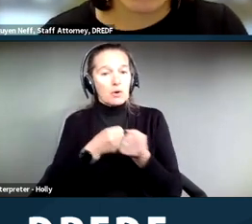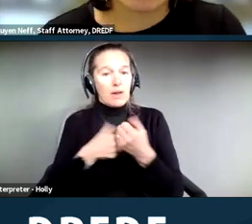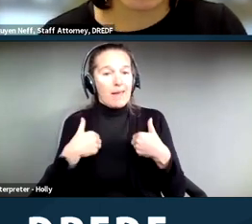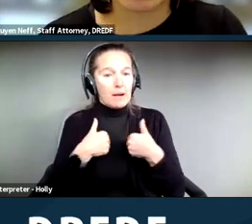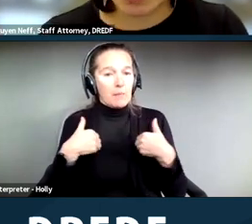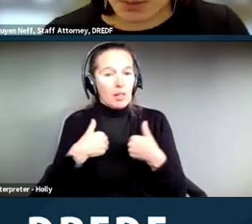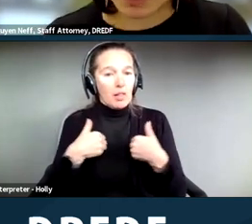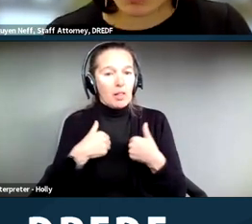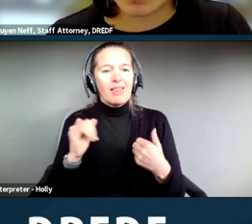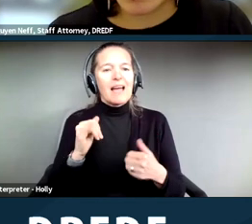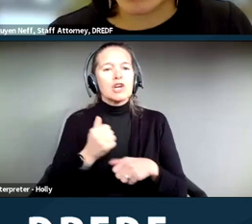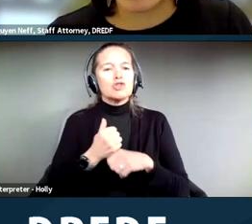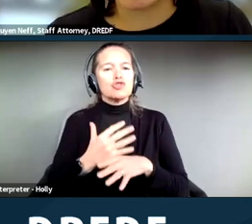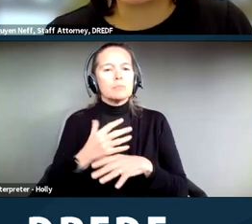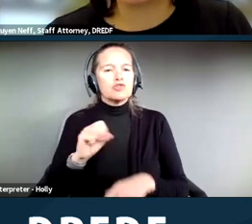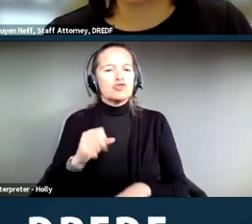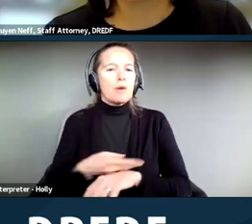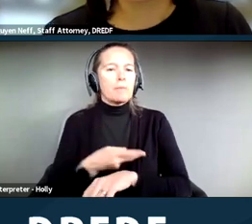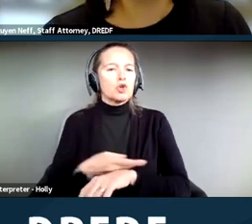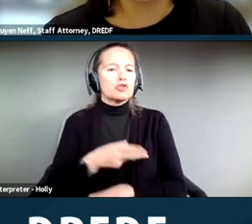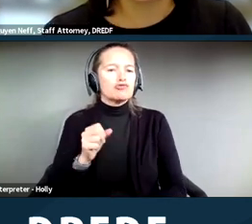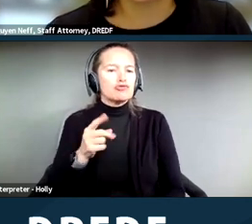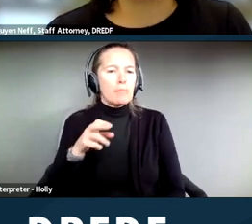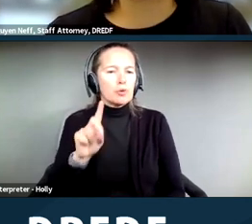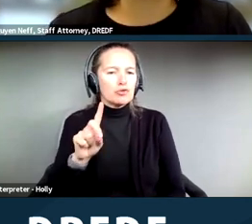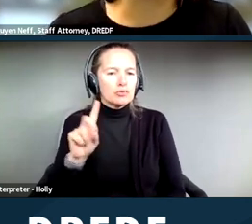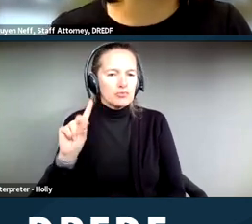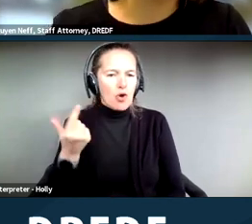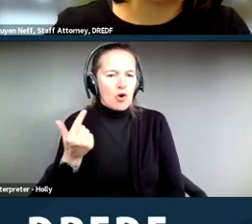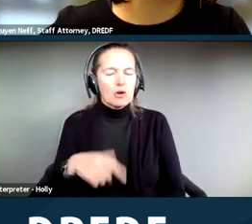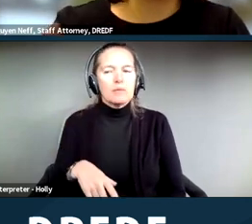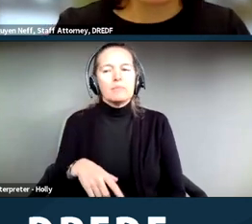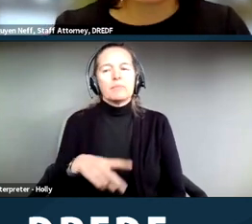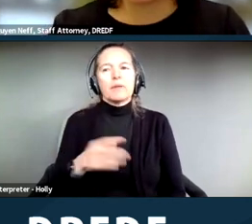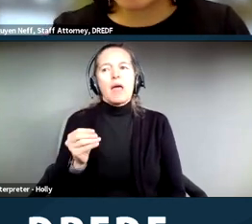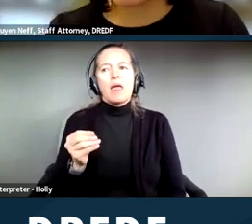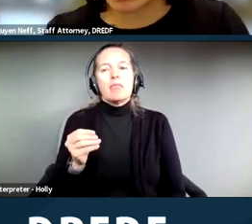it's a German Shepherd and the shelters say well, you know, we'll accommodate you and allow